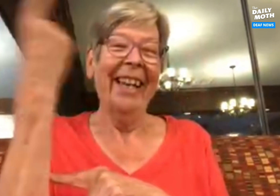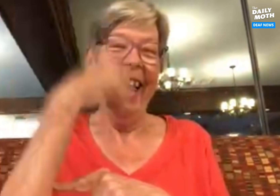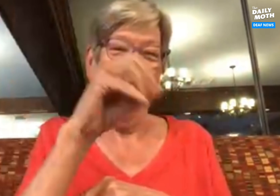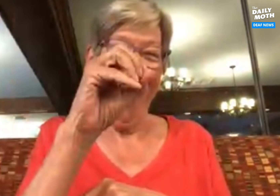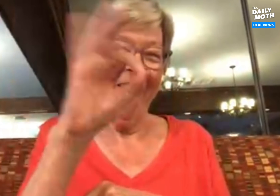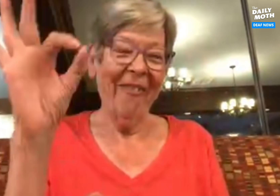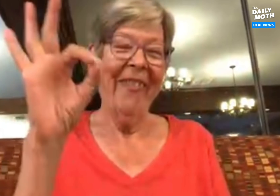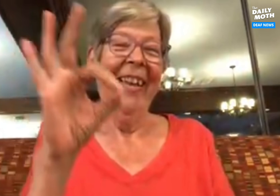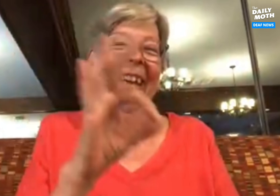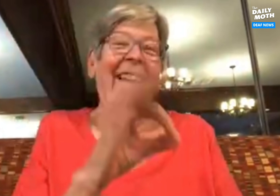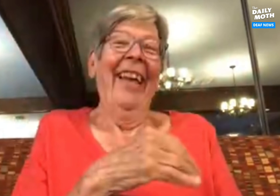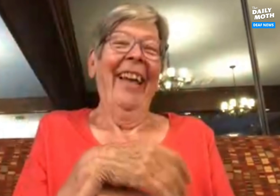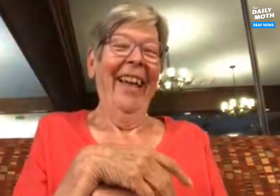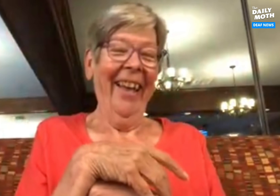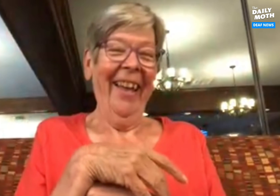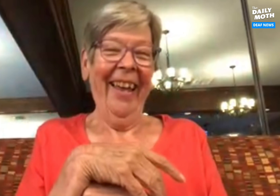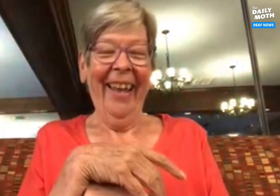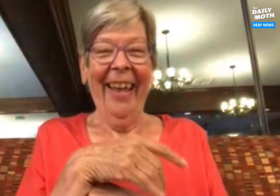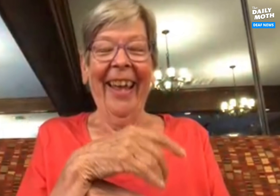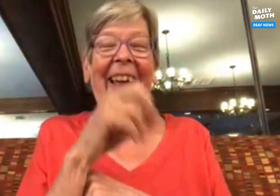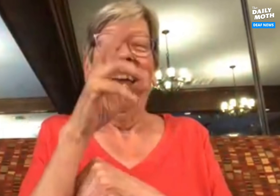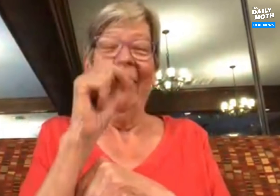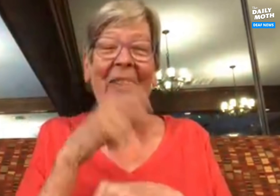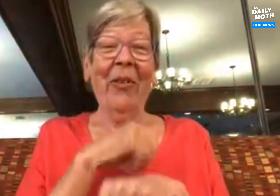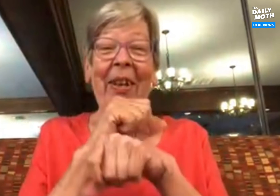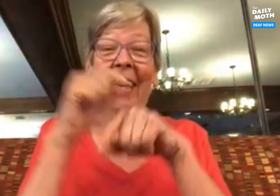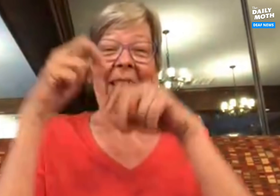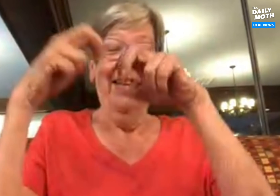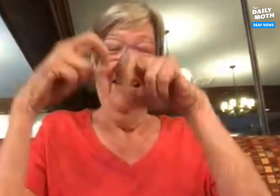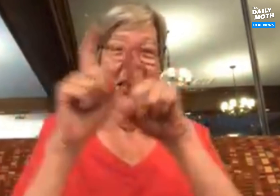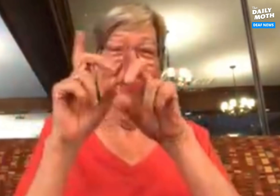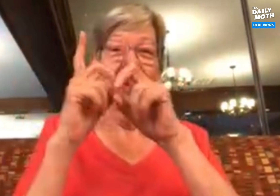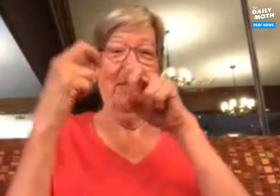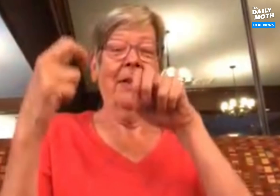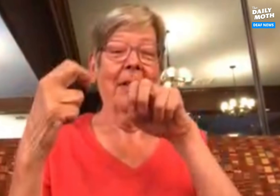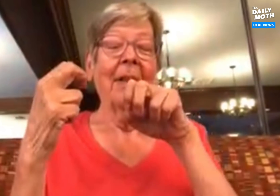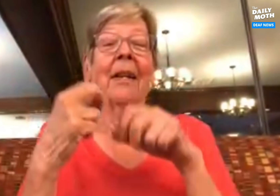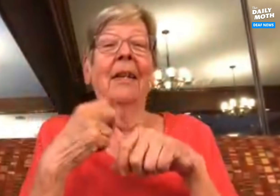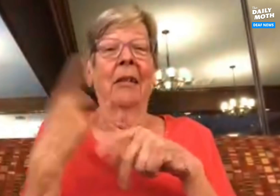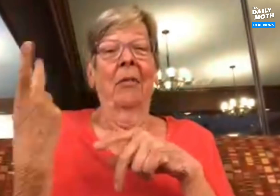and had the same days off. We even worked near each other.